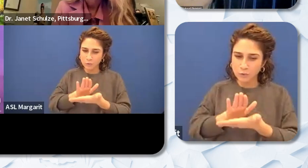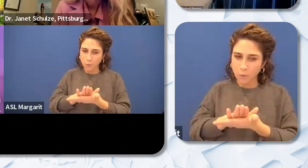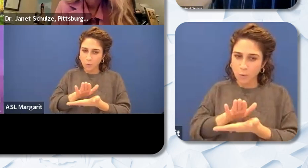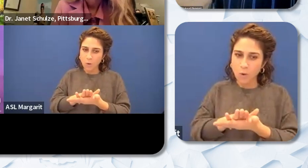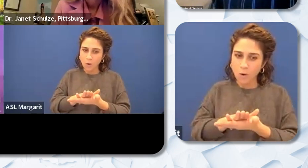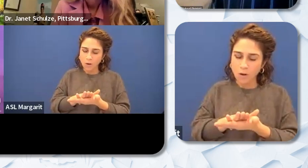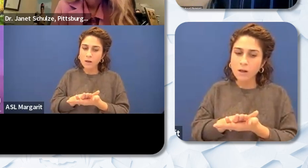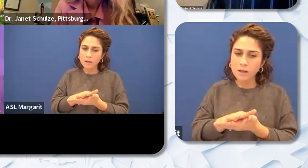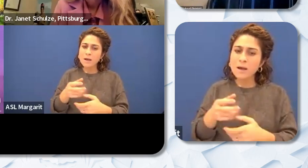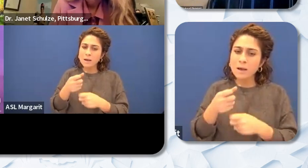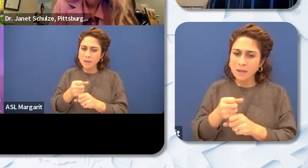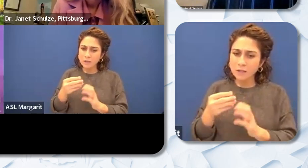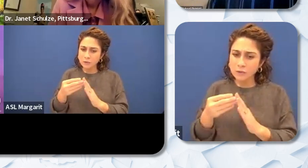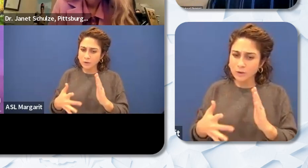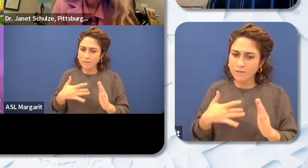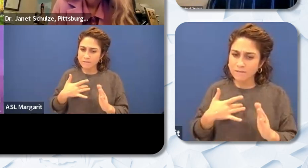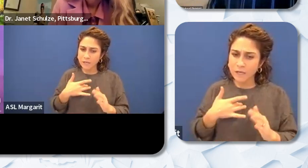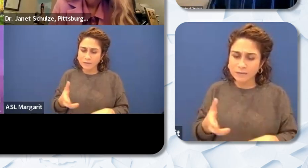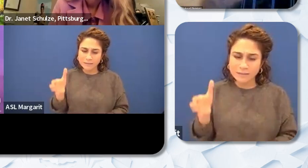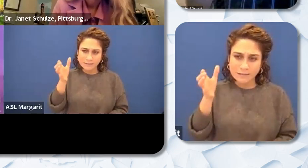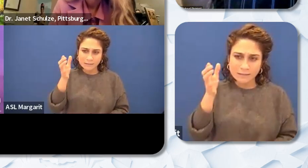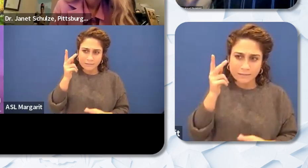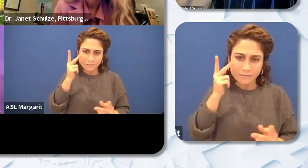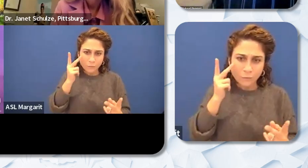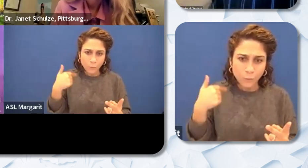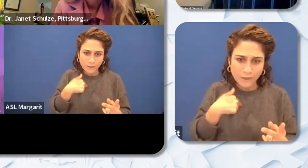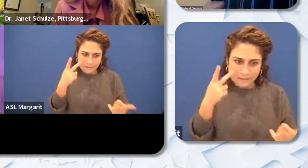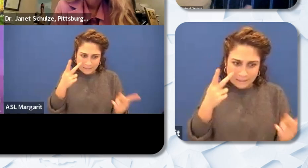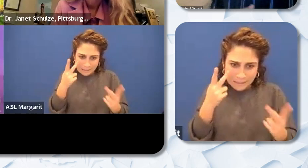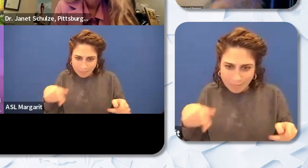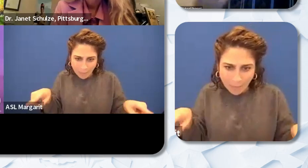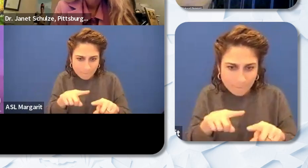feel seen in heard. You know we we make sure that we honor diversity. We make sure that we